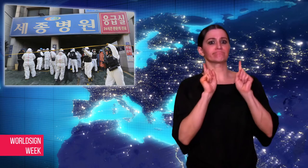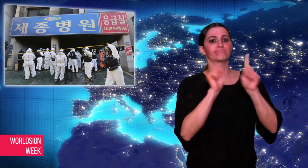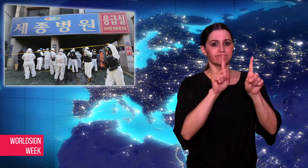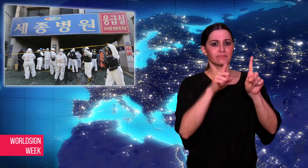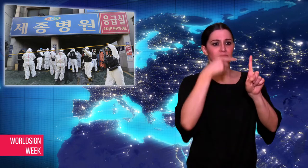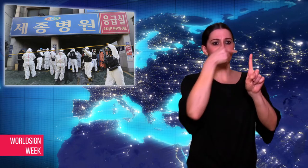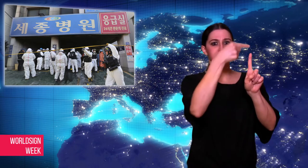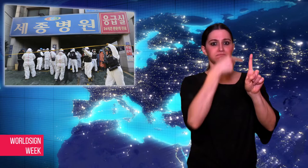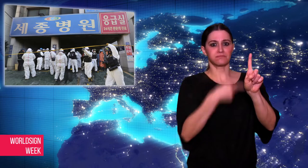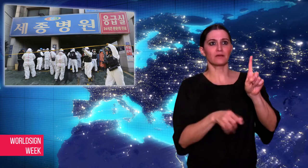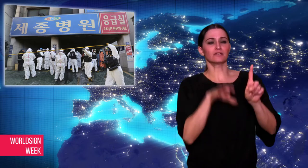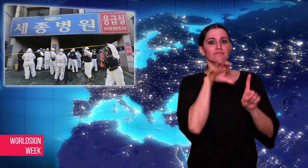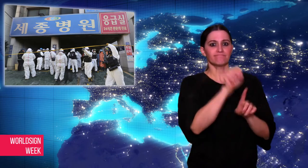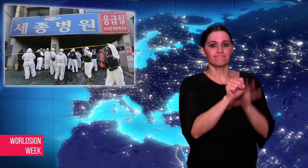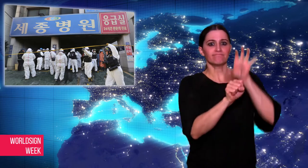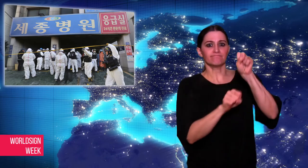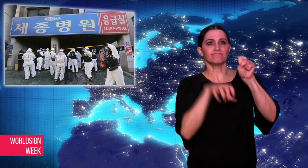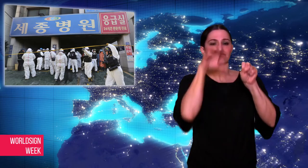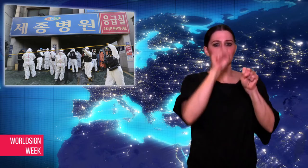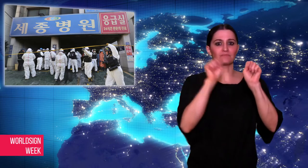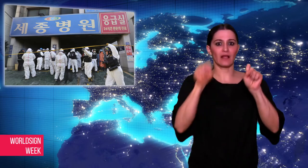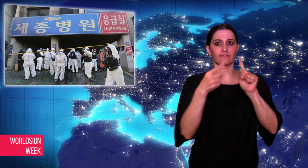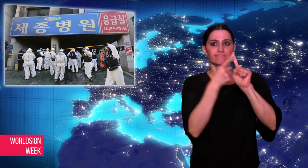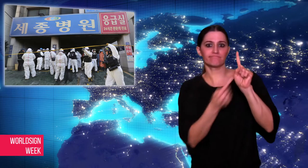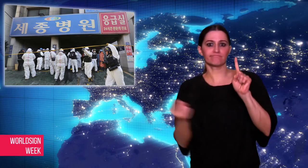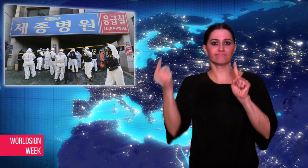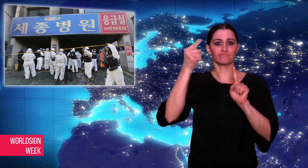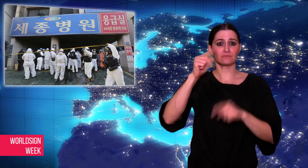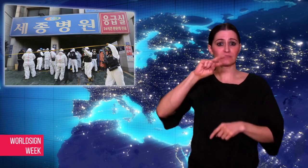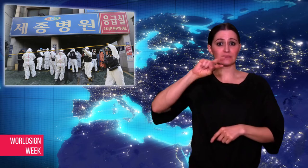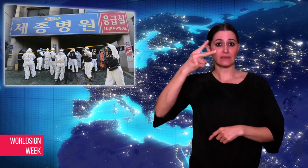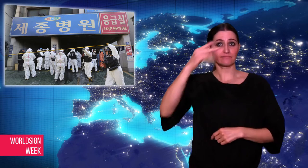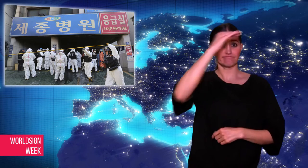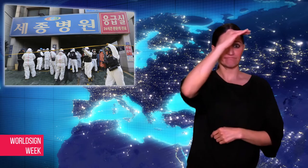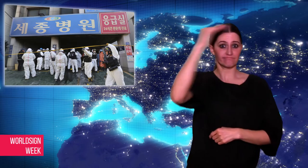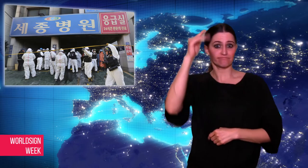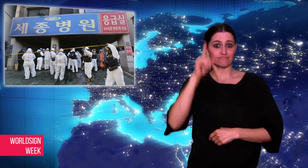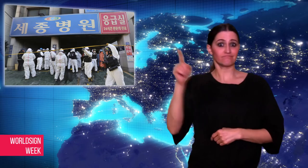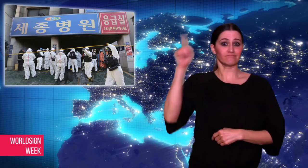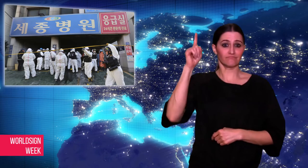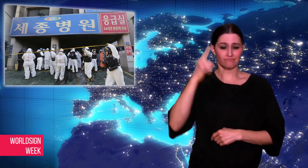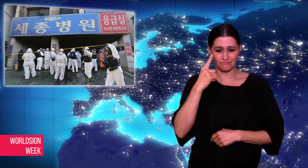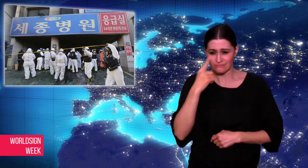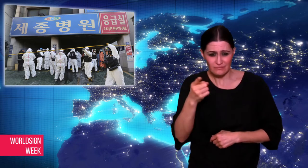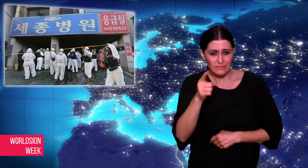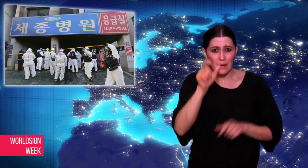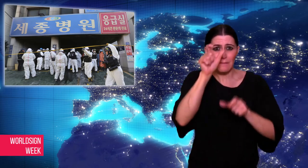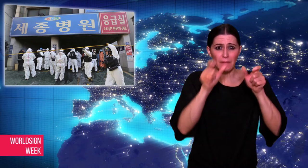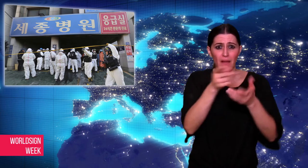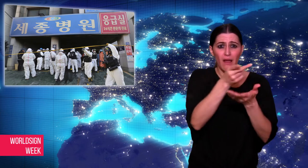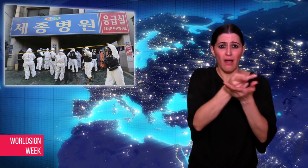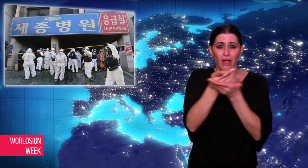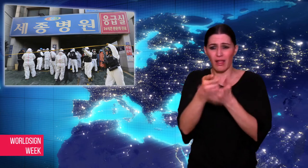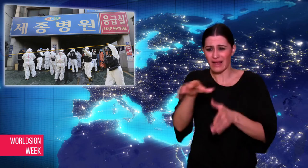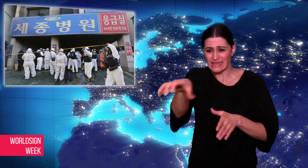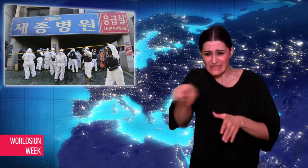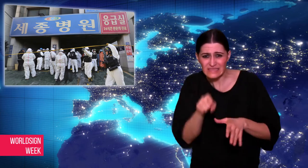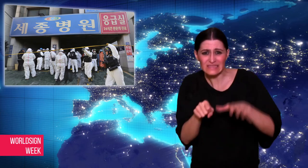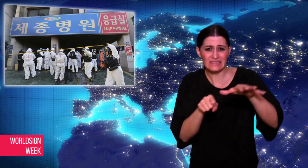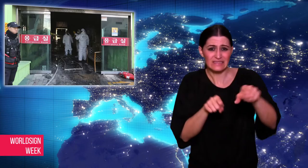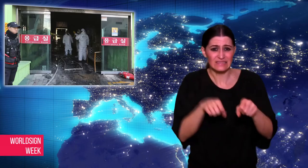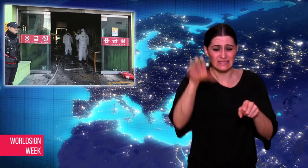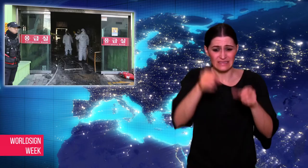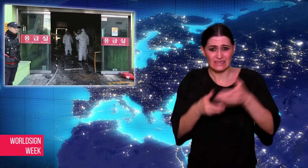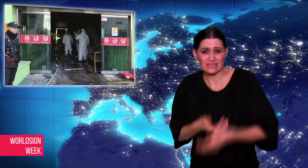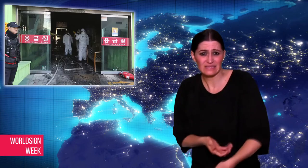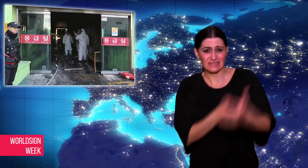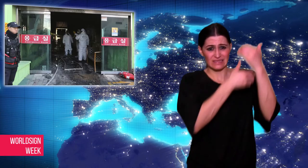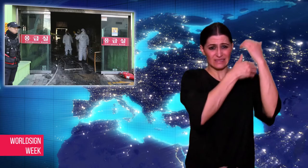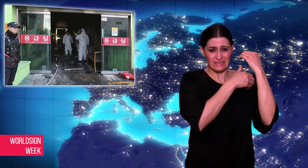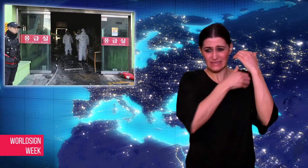Rescuers carried patients on their